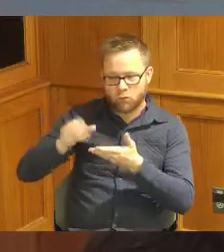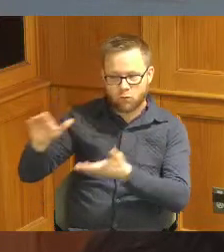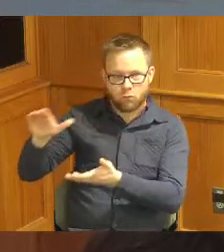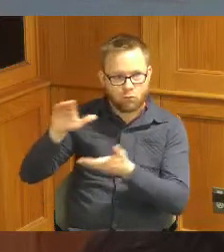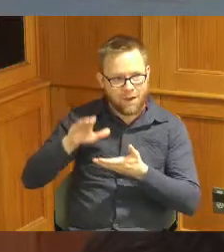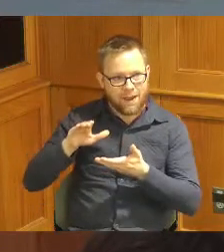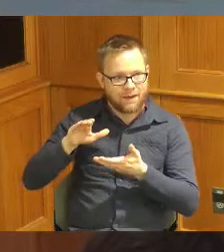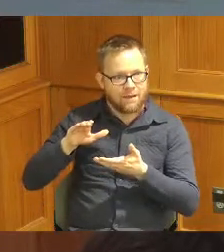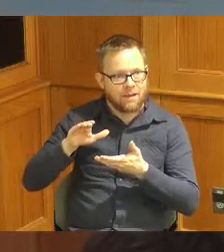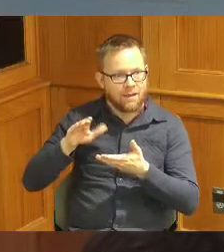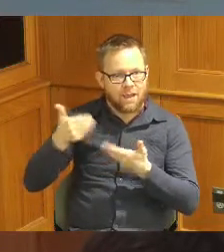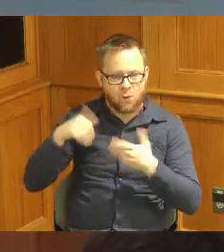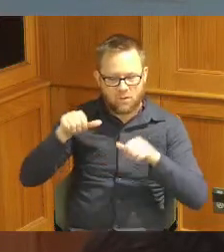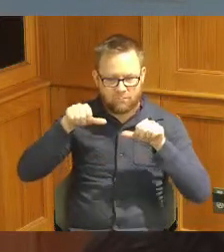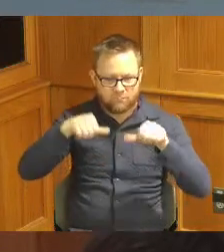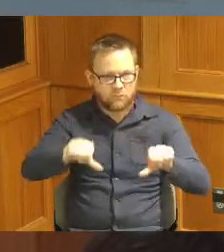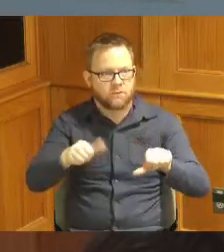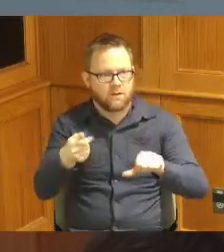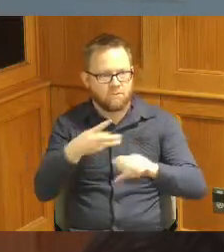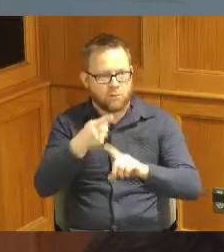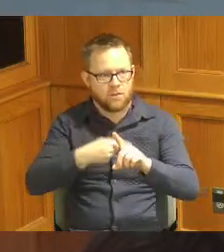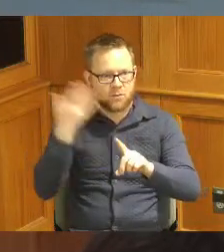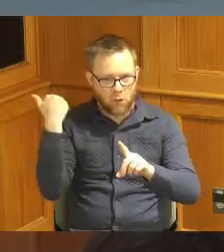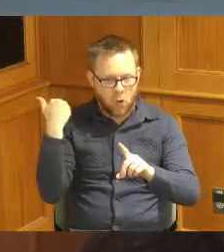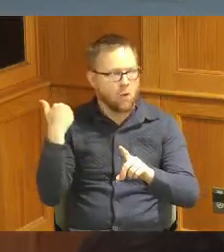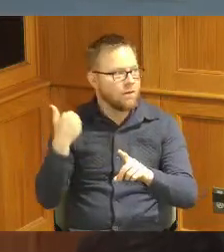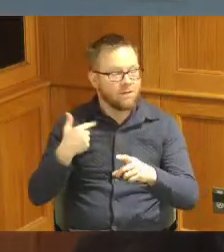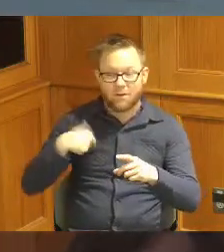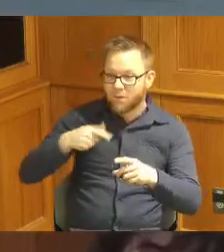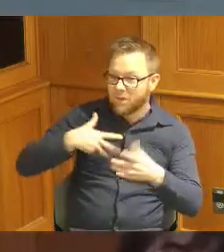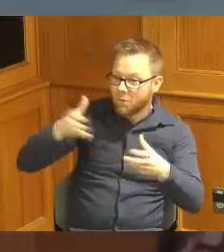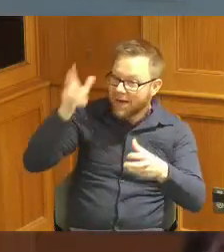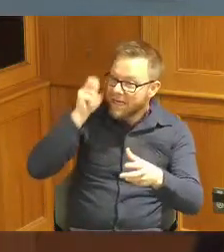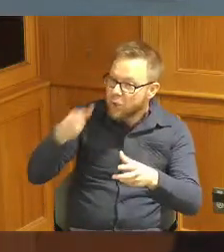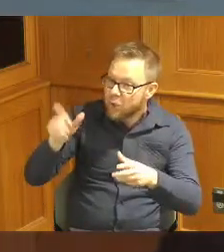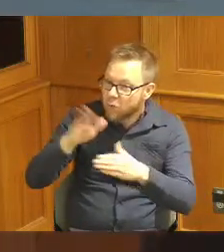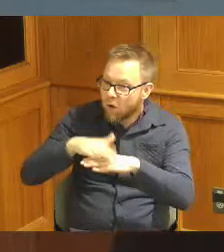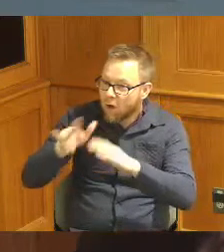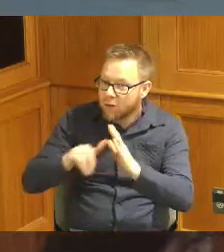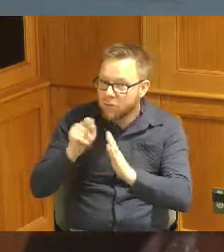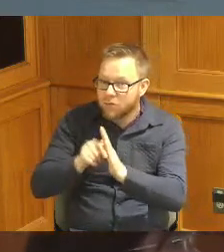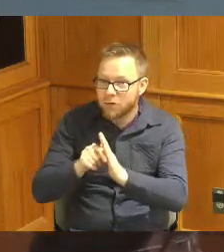a few months ago Come a Little Closer they want to hear you on YouTube I like being behind the scenes